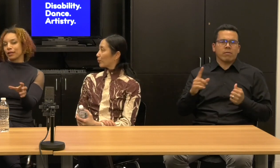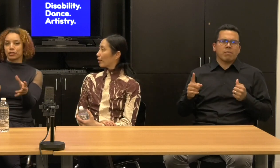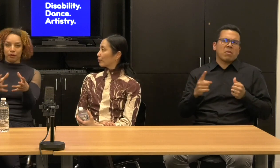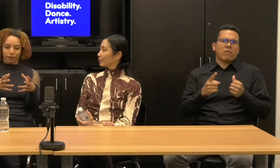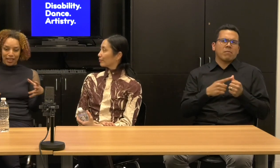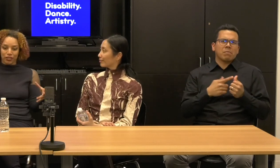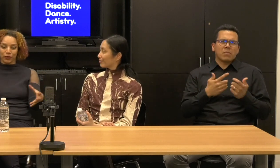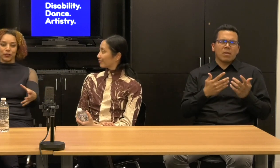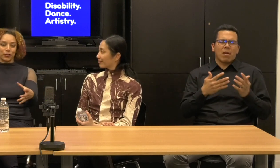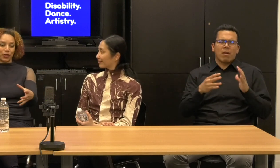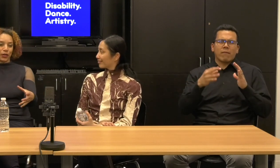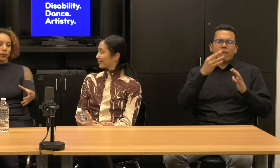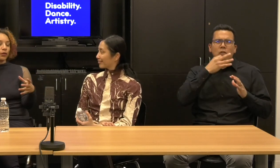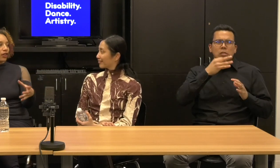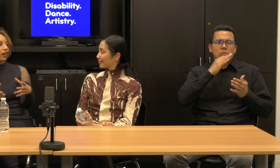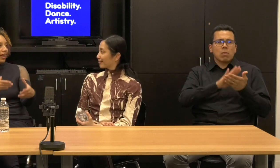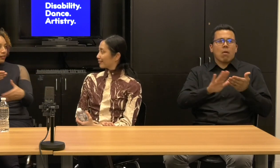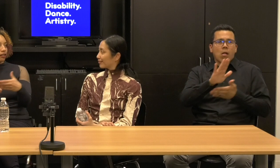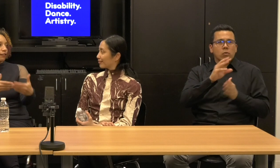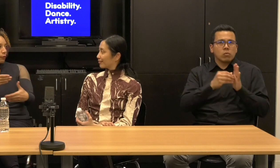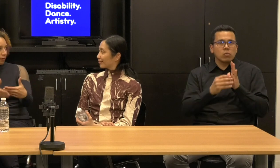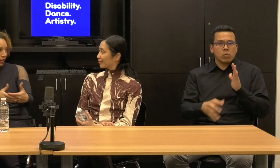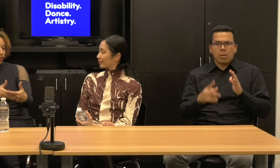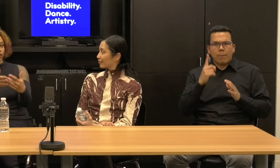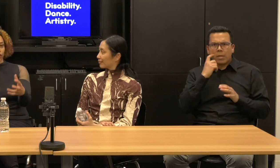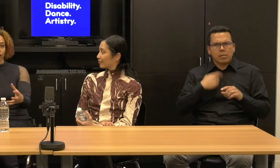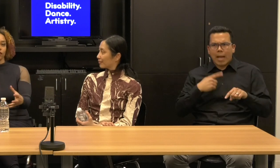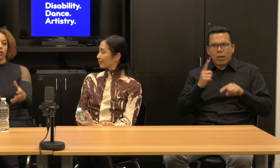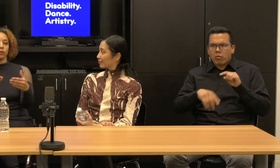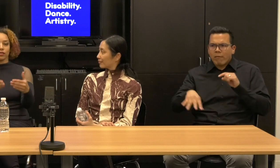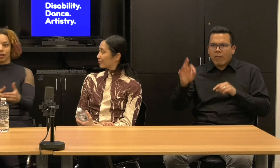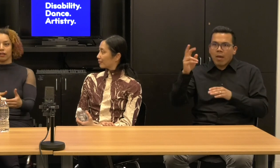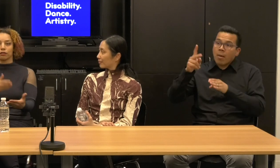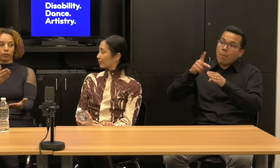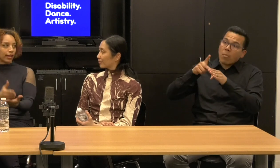because professionals would not, I could not find professional designers who were designed